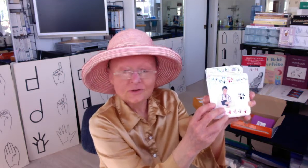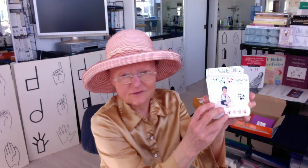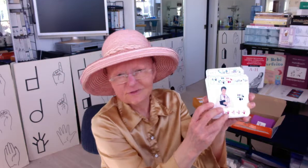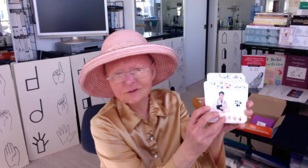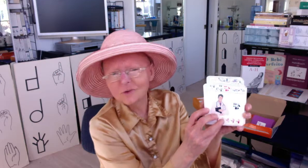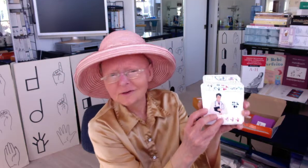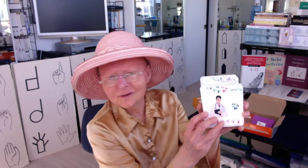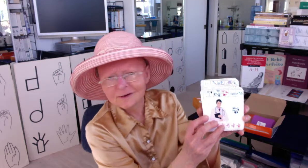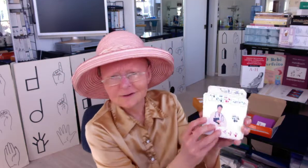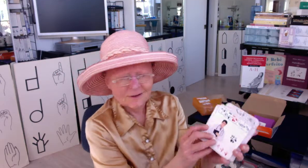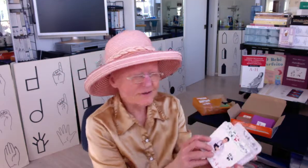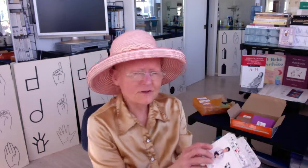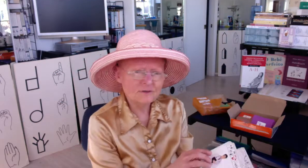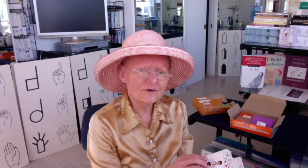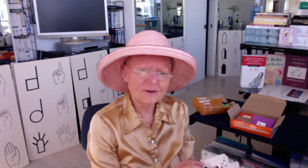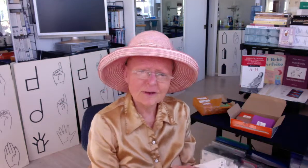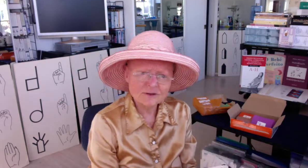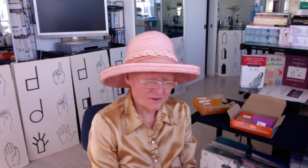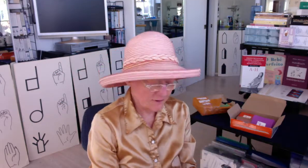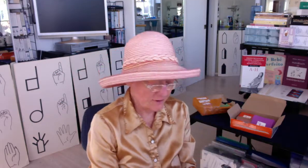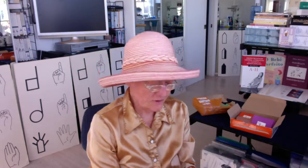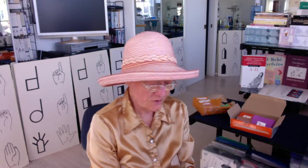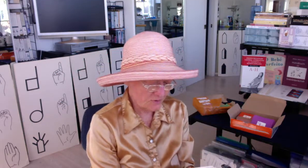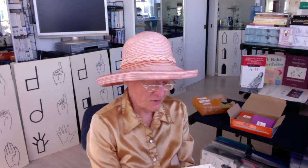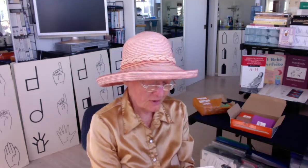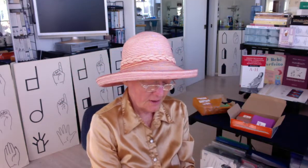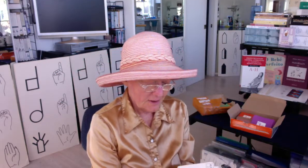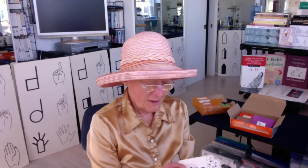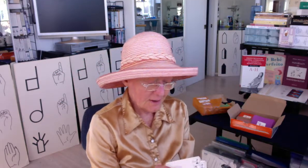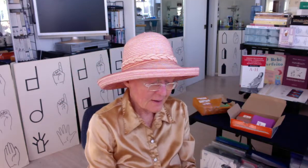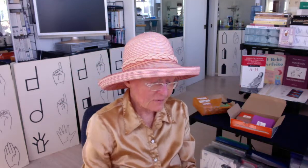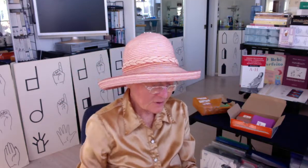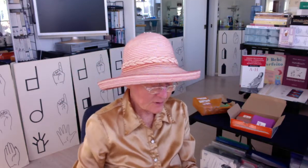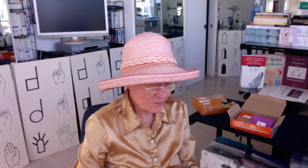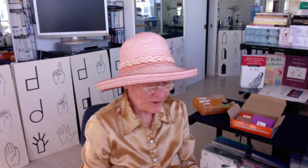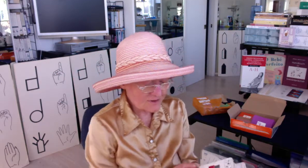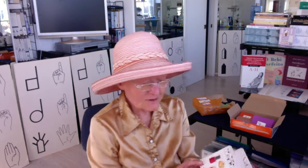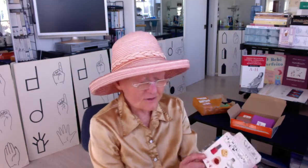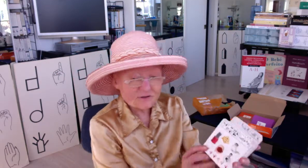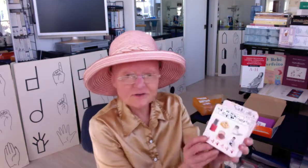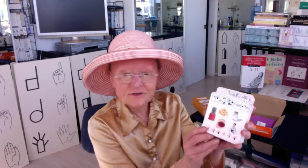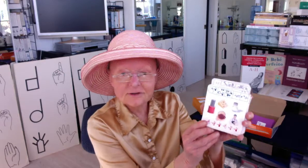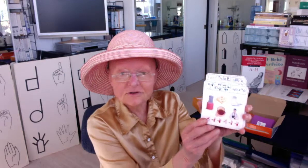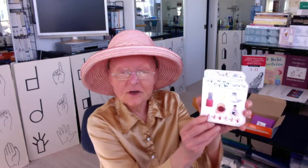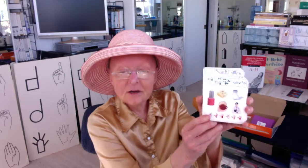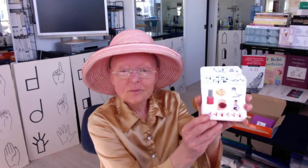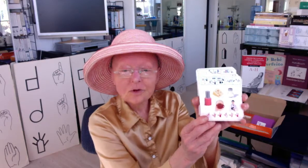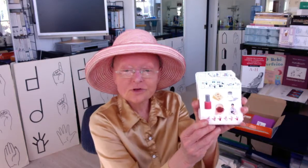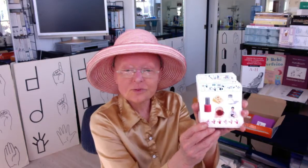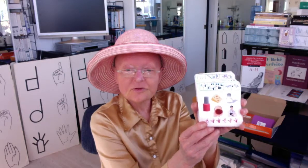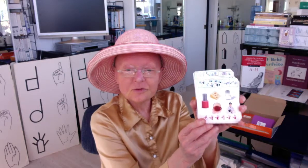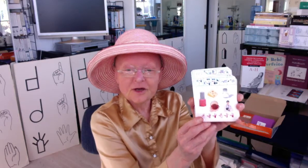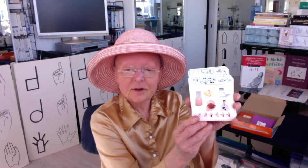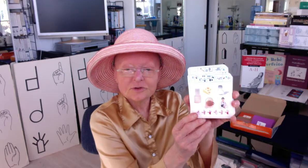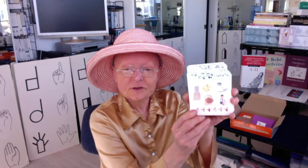It's really well done. This is an excellent teaching tool. I am really impressed and look at this and here's multiple vocabulary